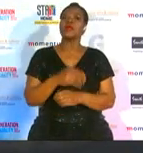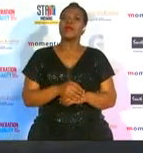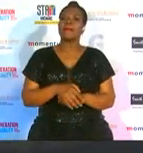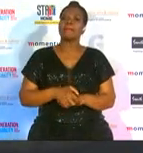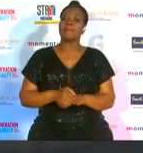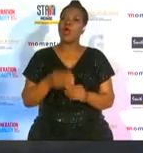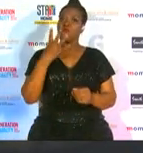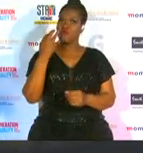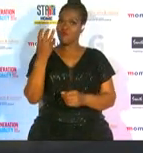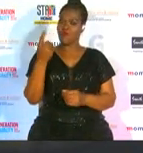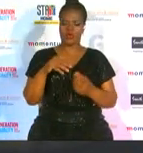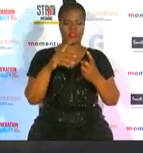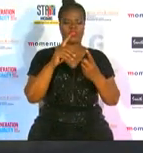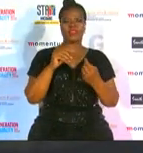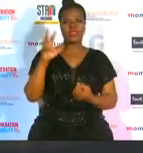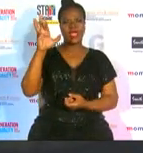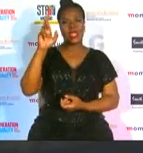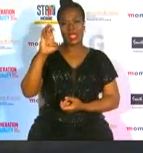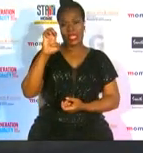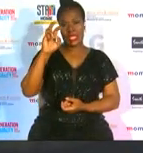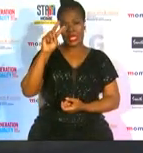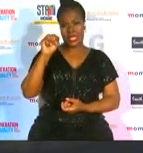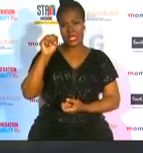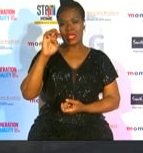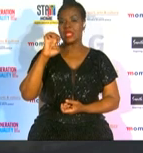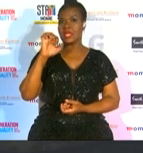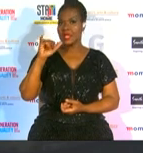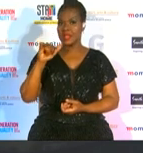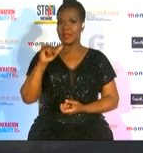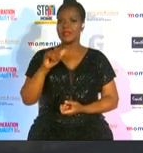nayla renee is the world cup winning physiotherapist